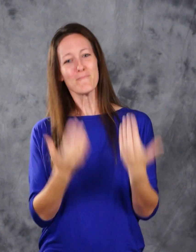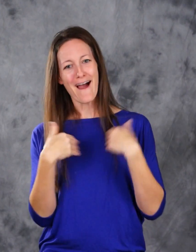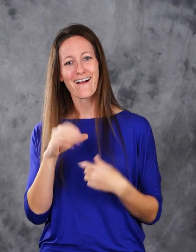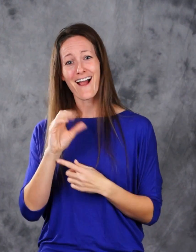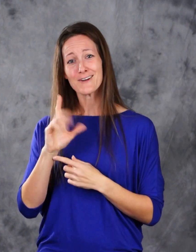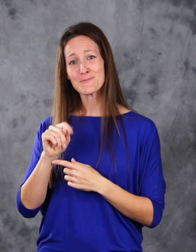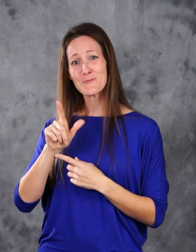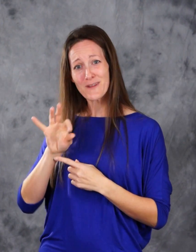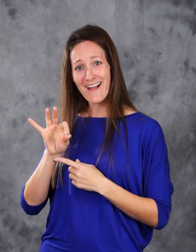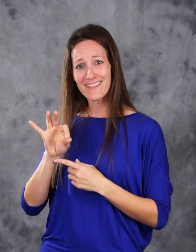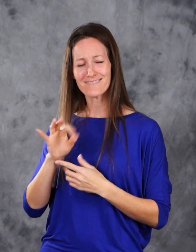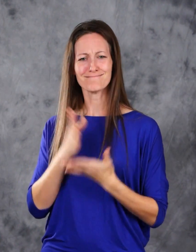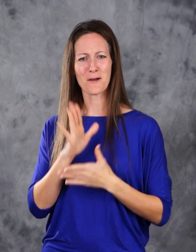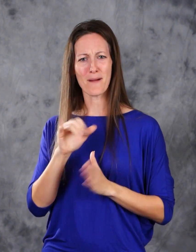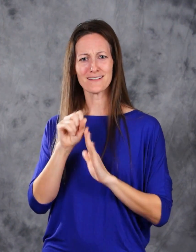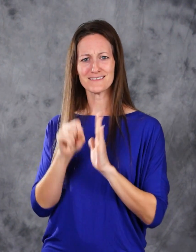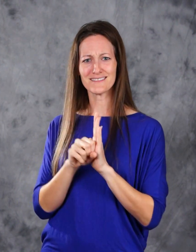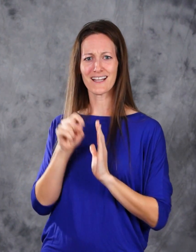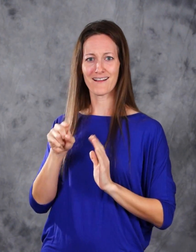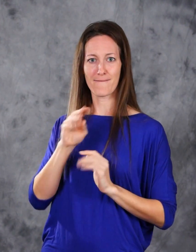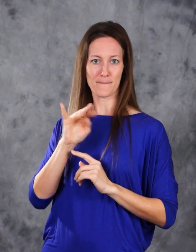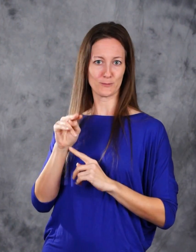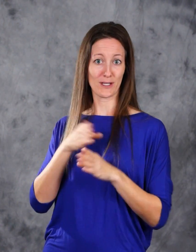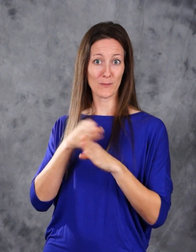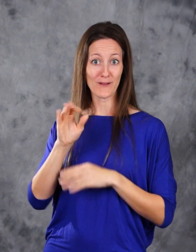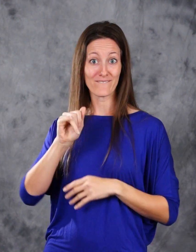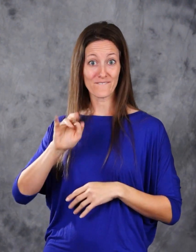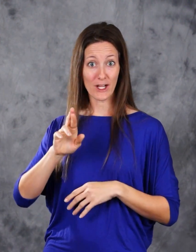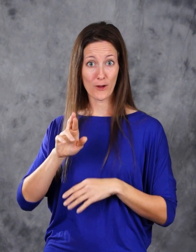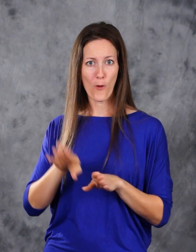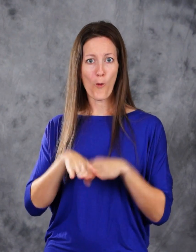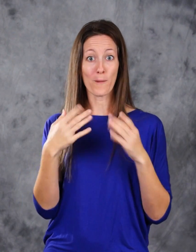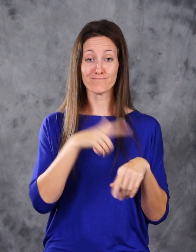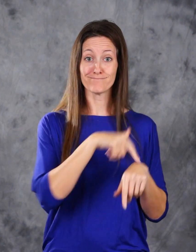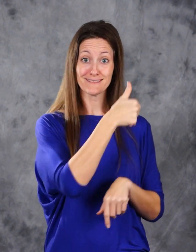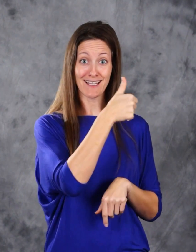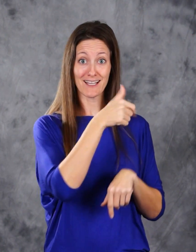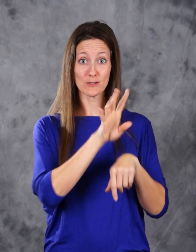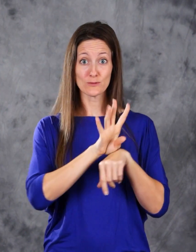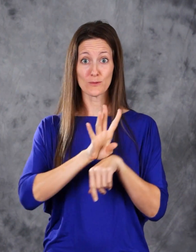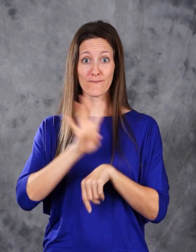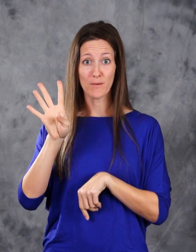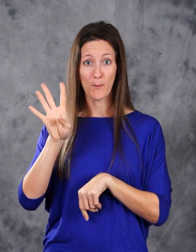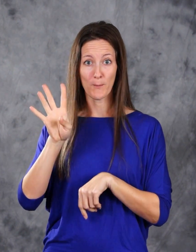On October 29th, stop by the State of Minnesota Career fair, open from 10 am to 4 pm